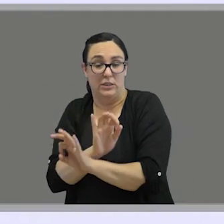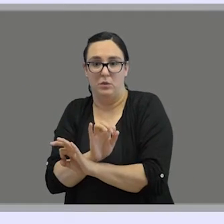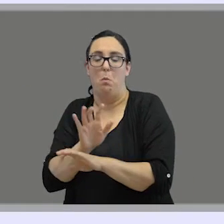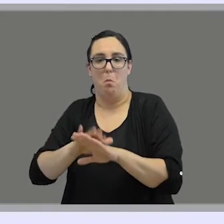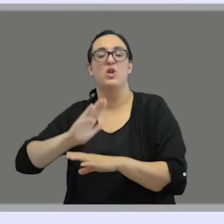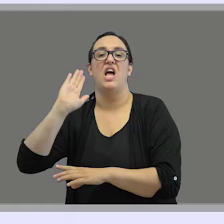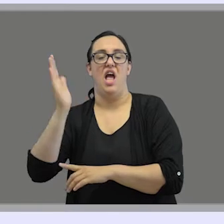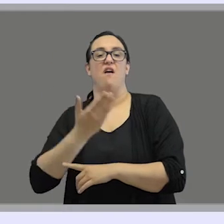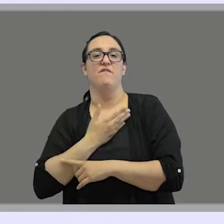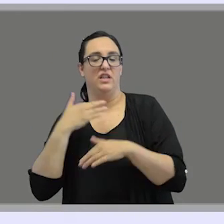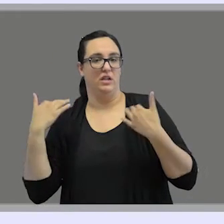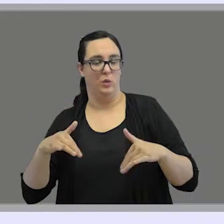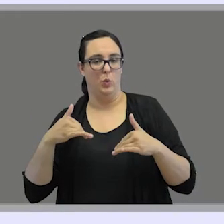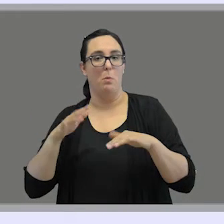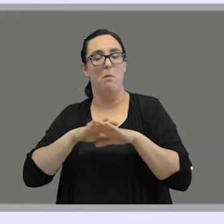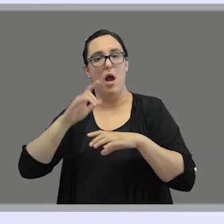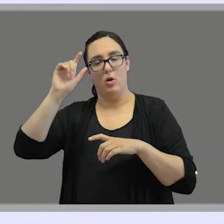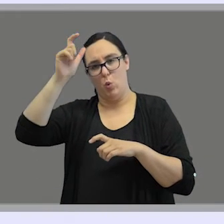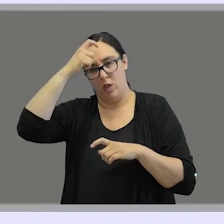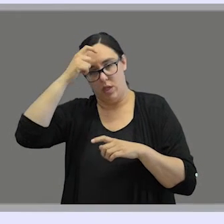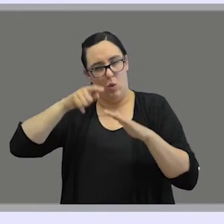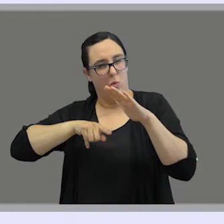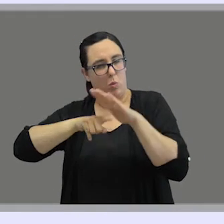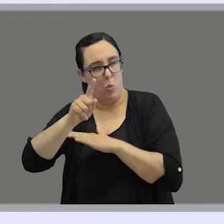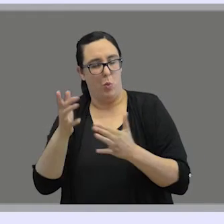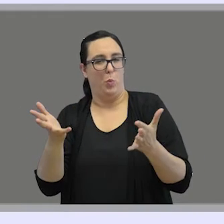on the deaf child linguistic communicative development and skills.